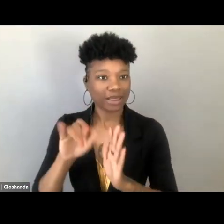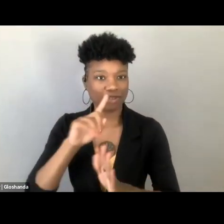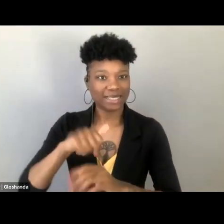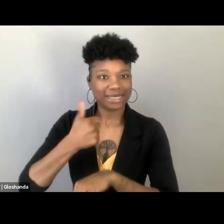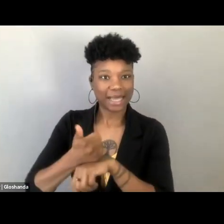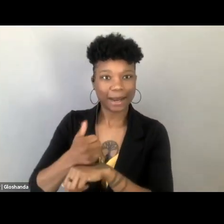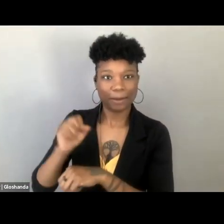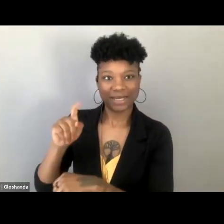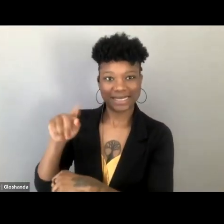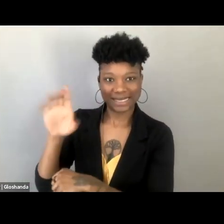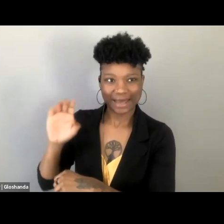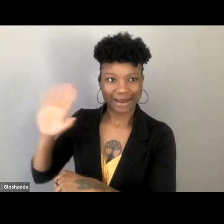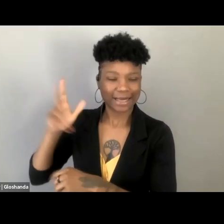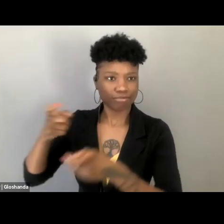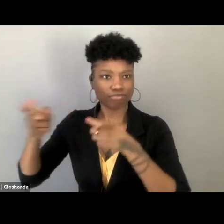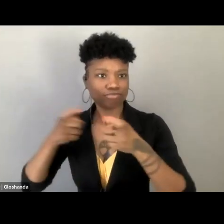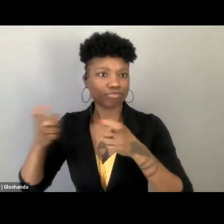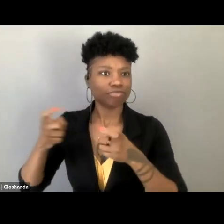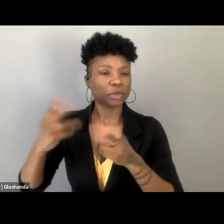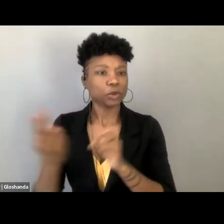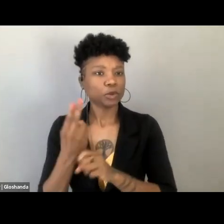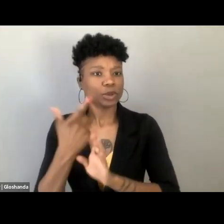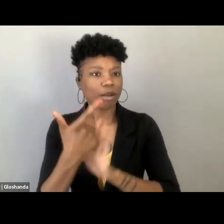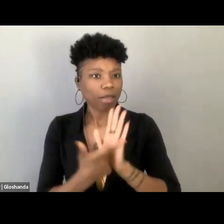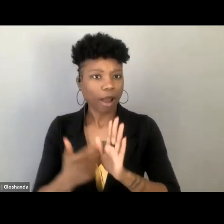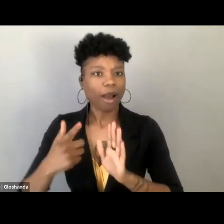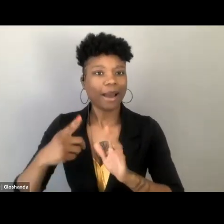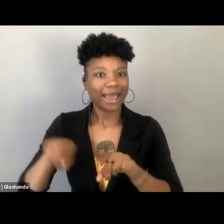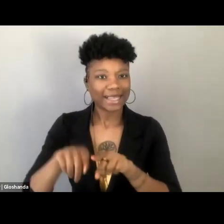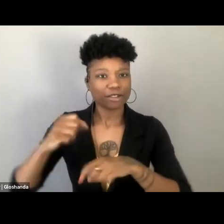as much as its legal kind of infrastructure and armature,